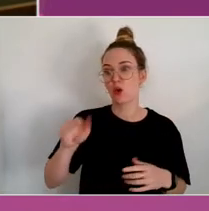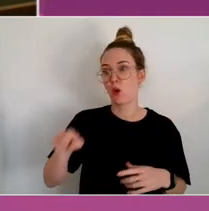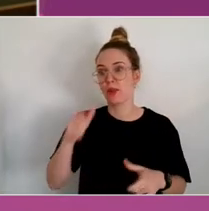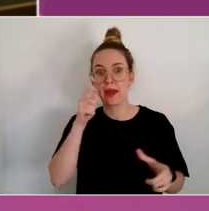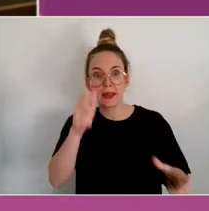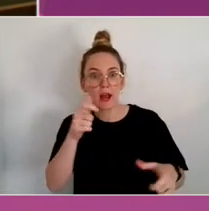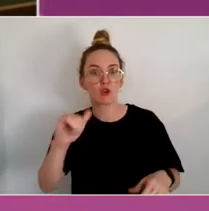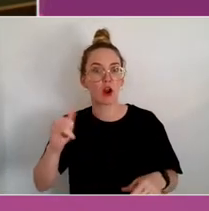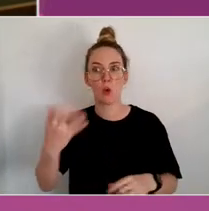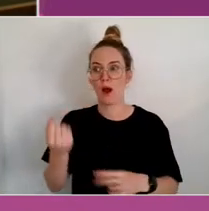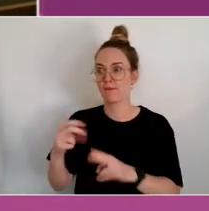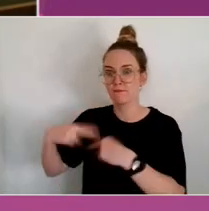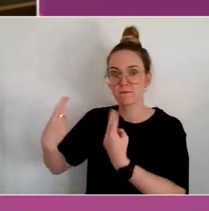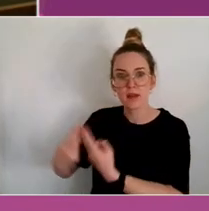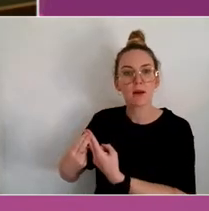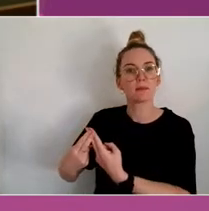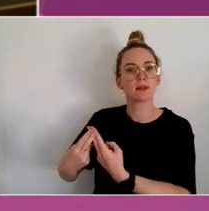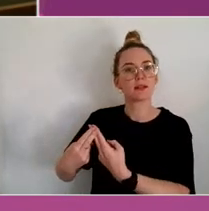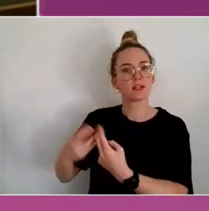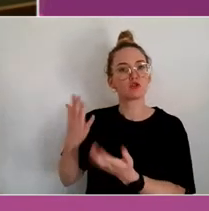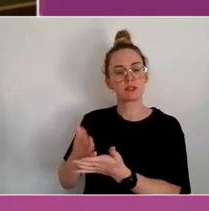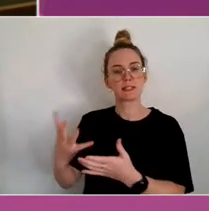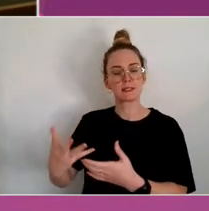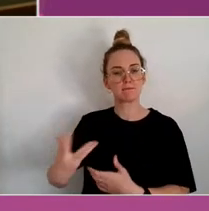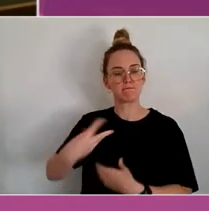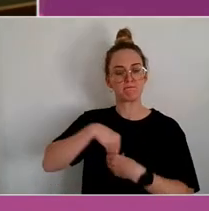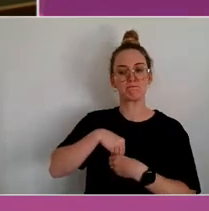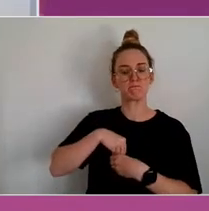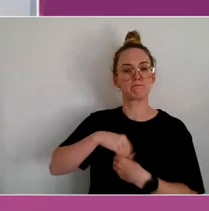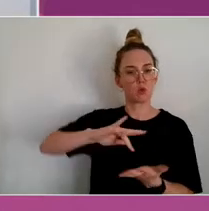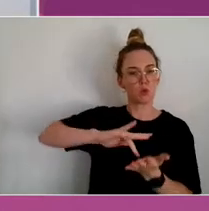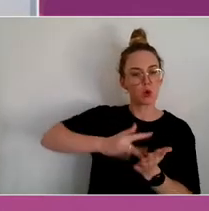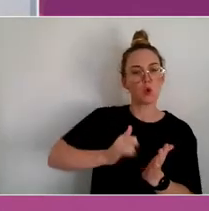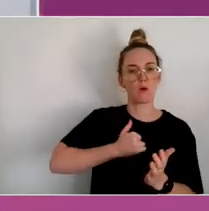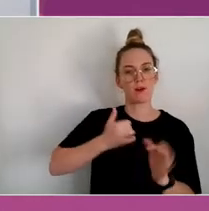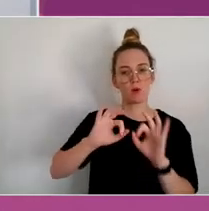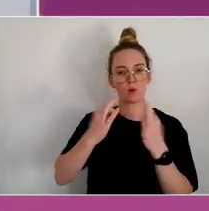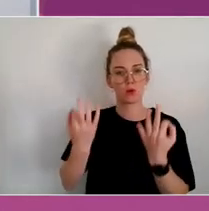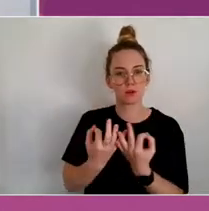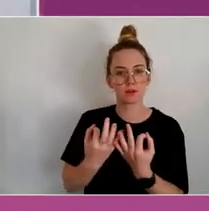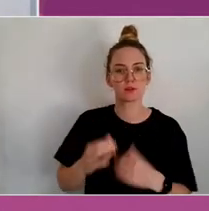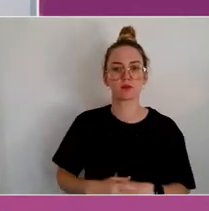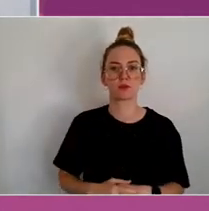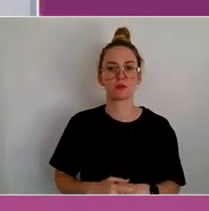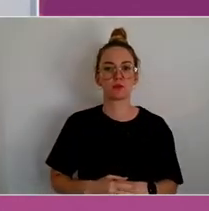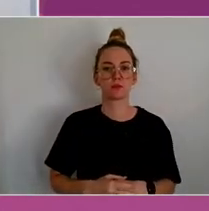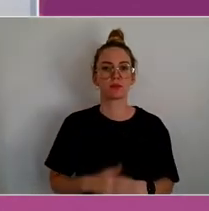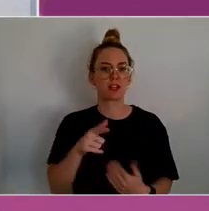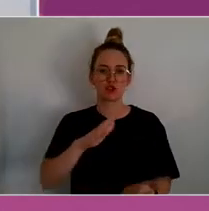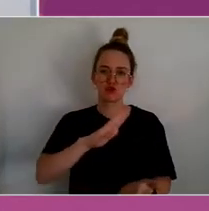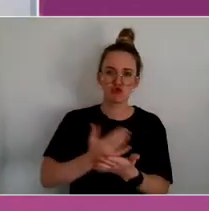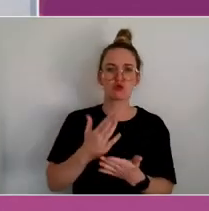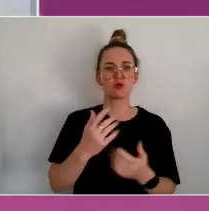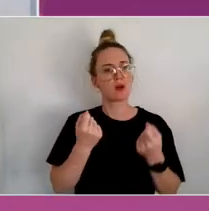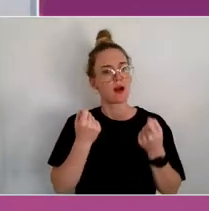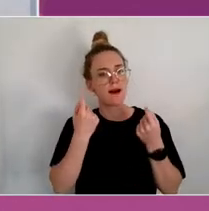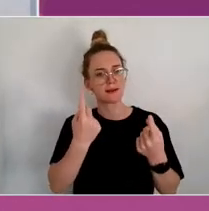I think it's kind of core to our organisation as a true understanding and support in our